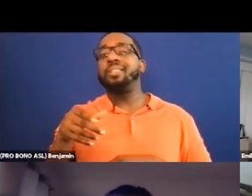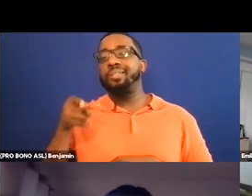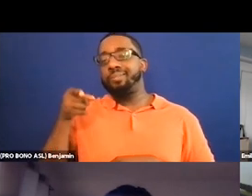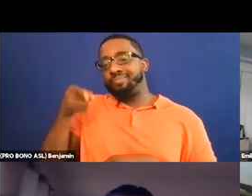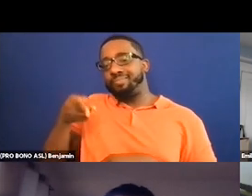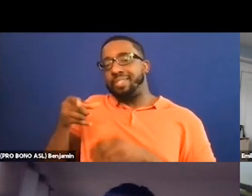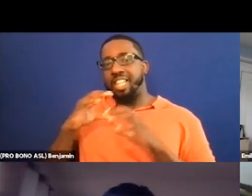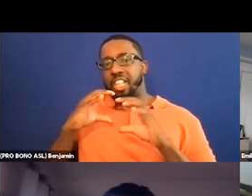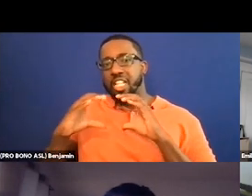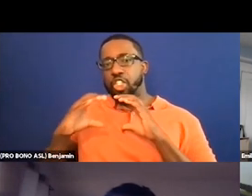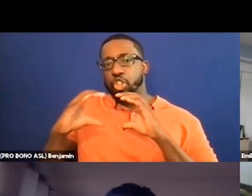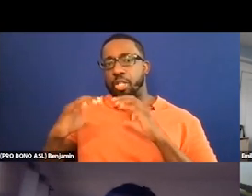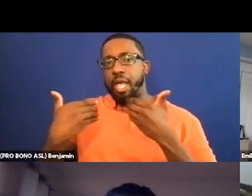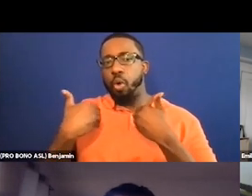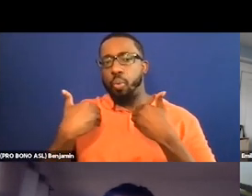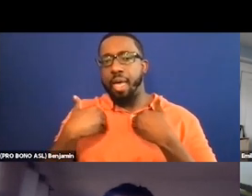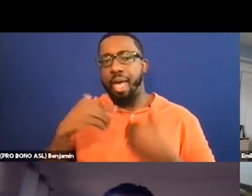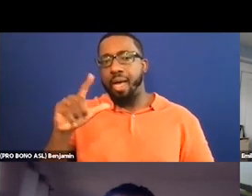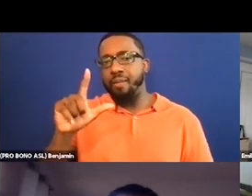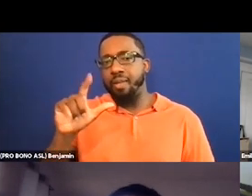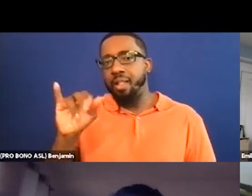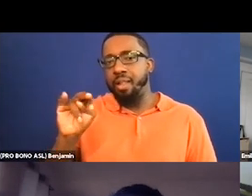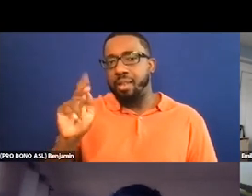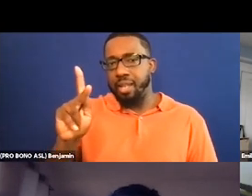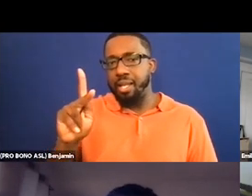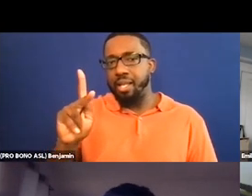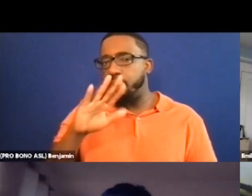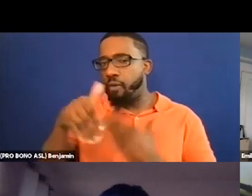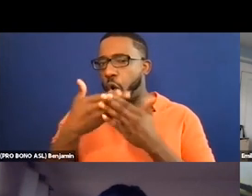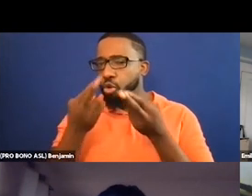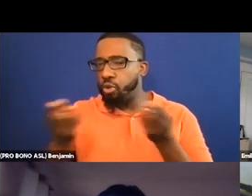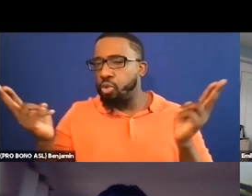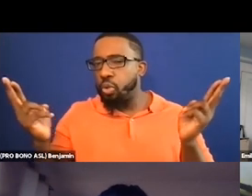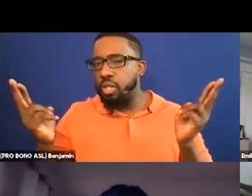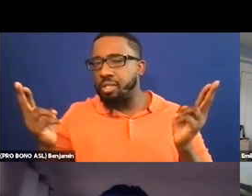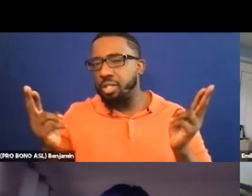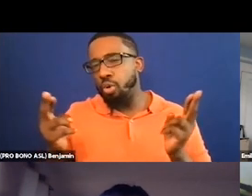together before this that has a list of resources so that might be able to capture some of these questions.